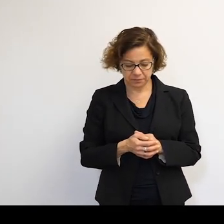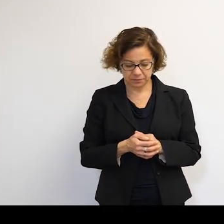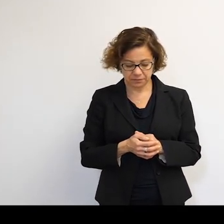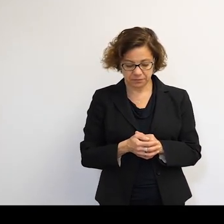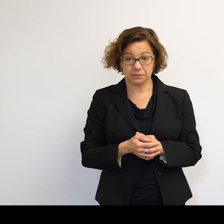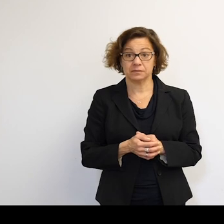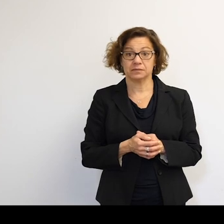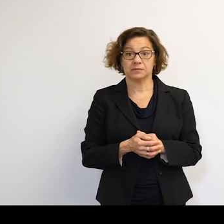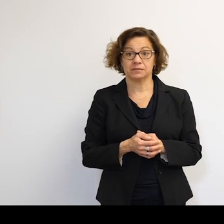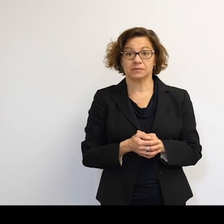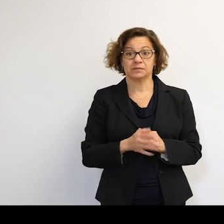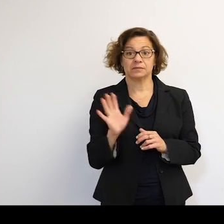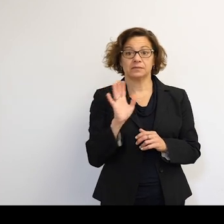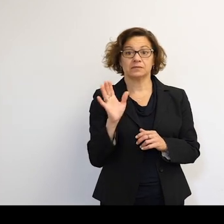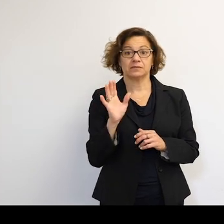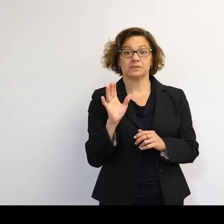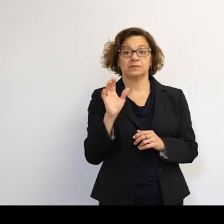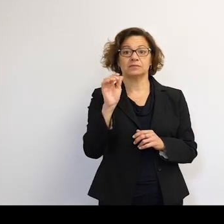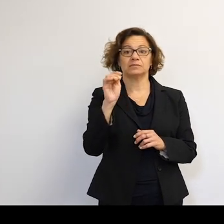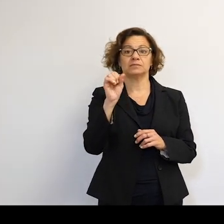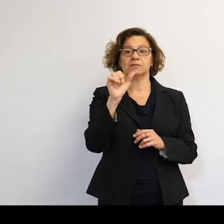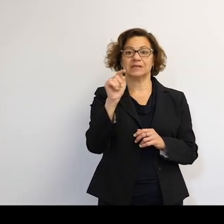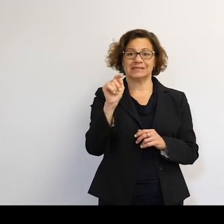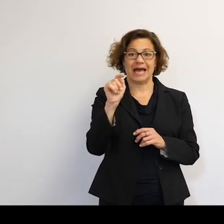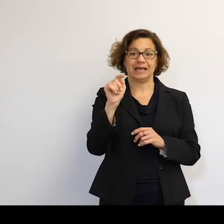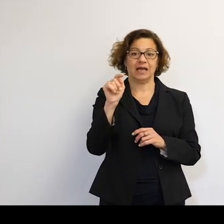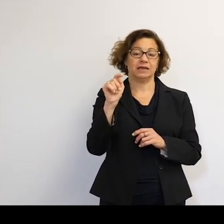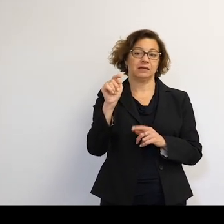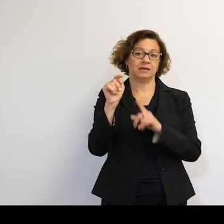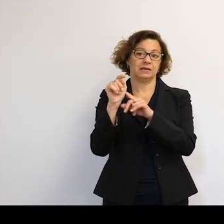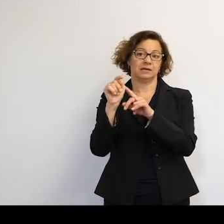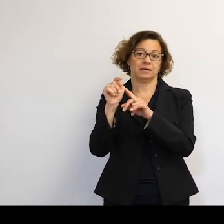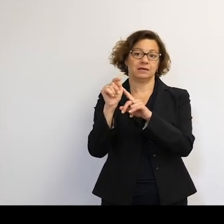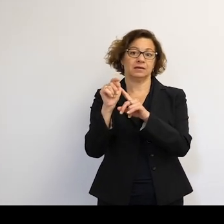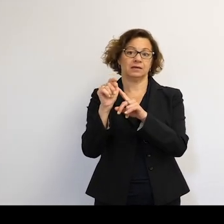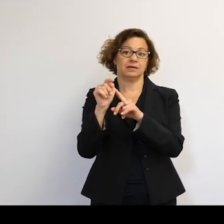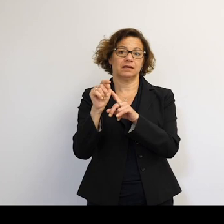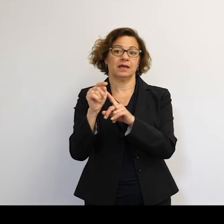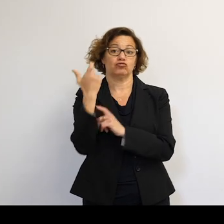Hi. This is about the satellite that was-- India just had destroyed.